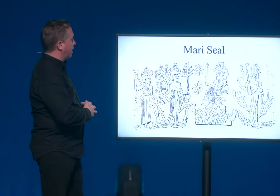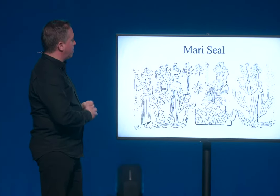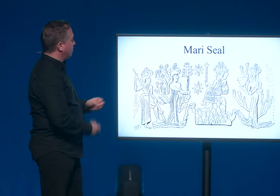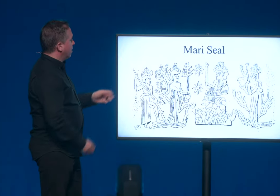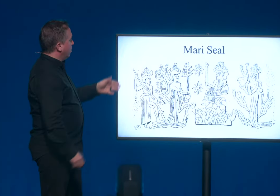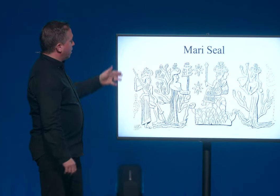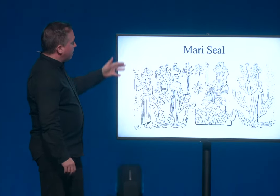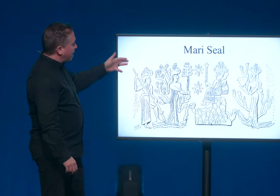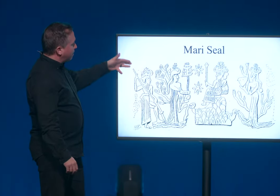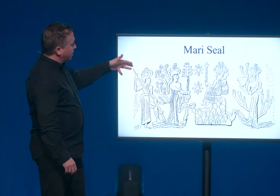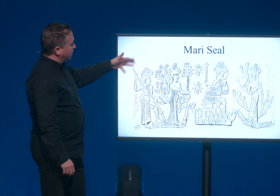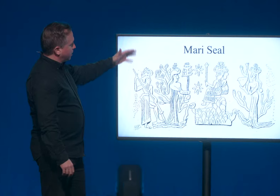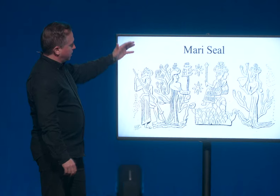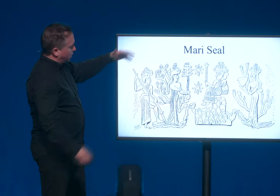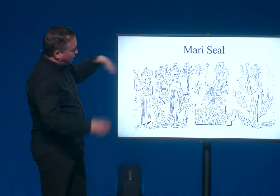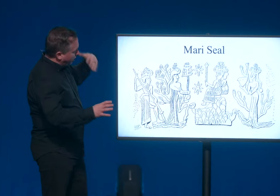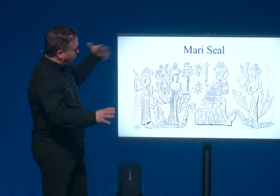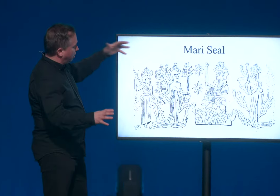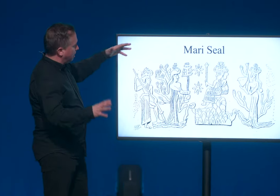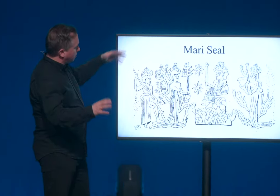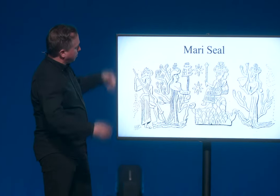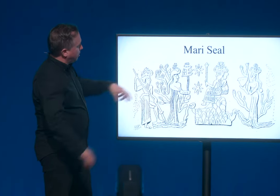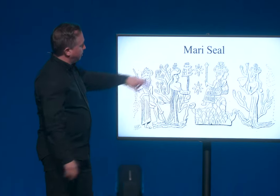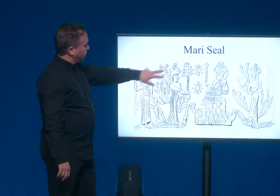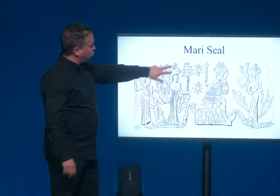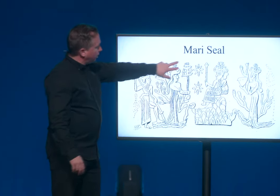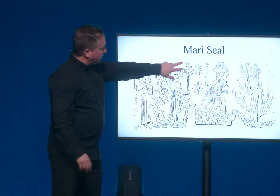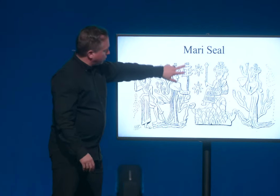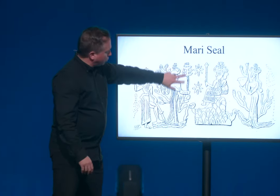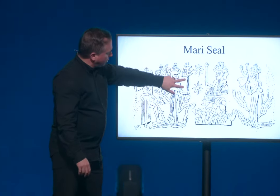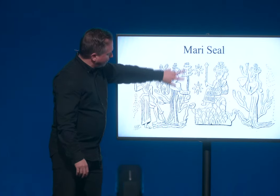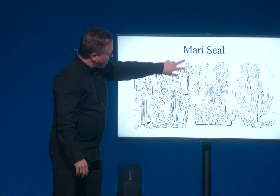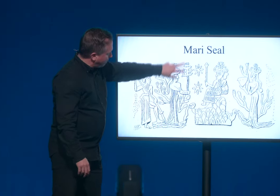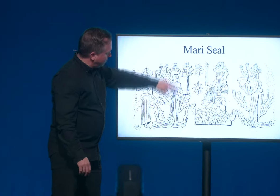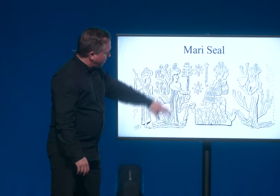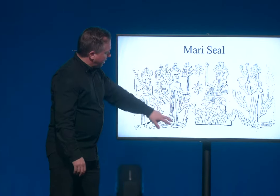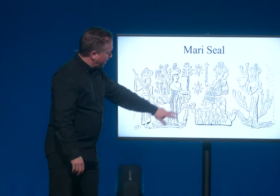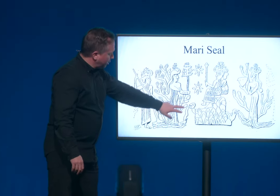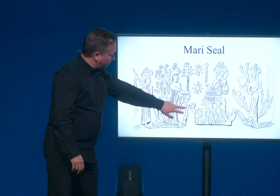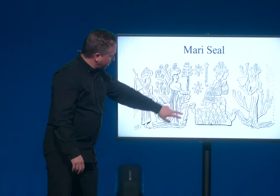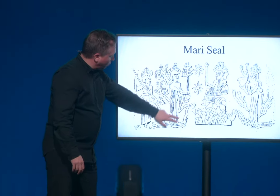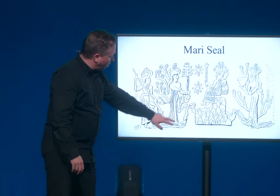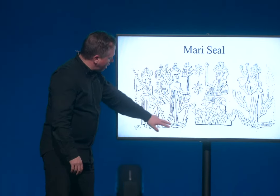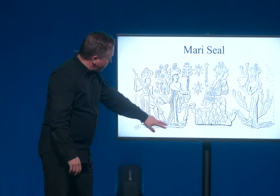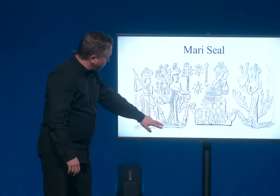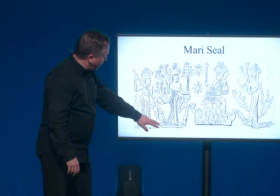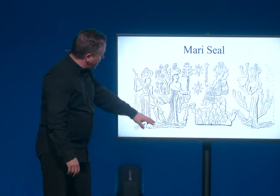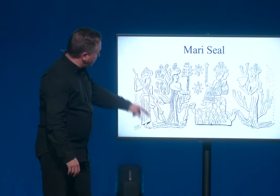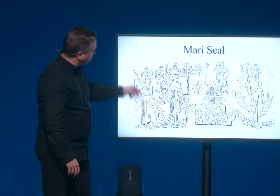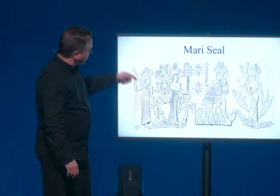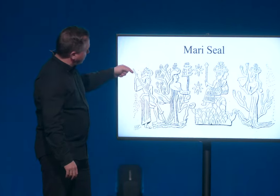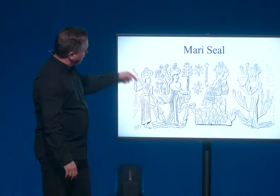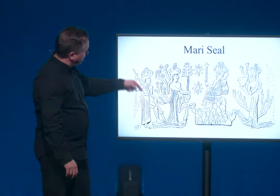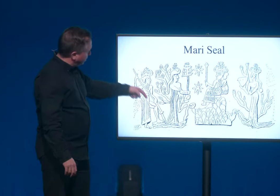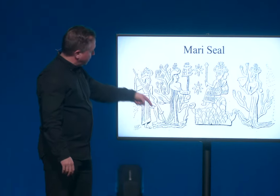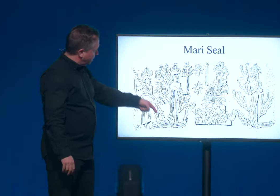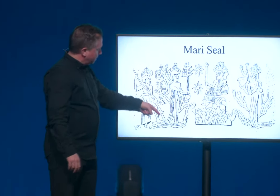Okay, What do you have here in this? There's a lot going on. So there's a tree, the tree of life here. You've got the waters again. What's this guy doing?